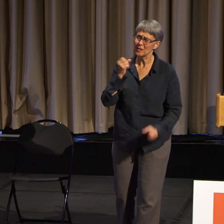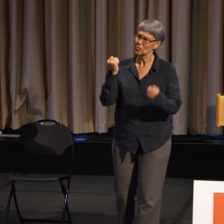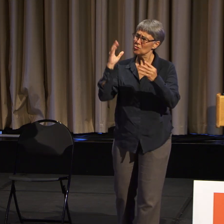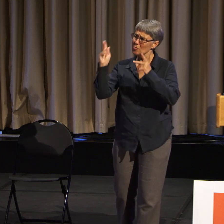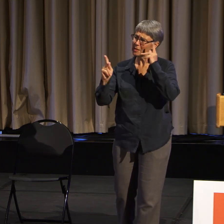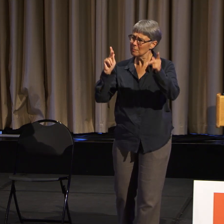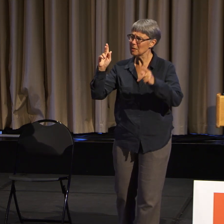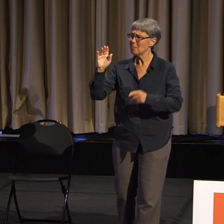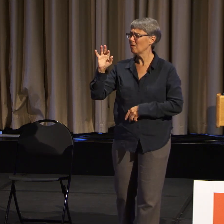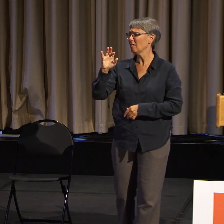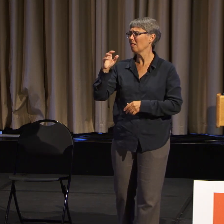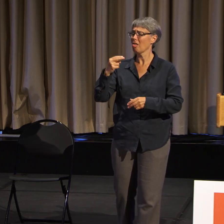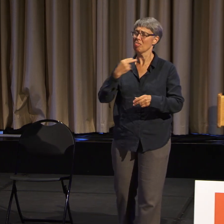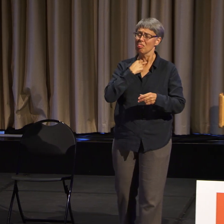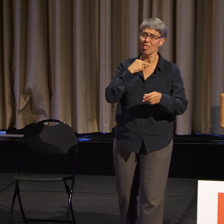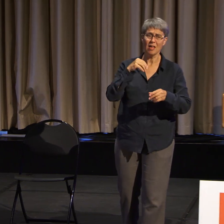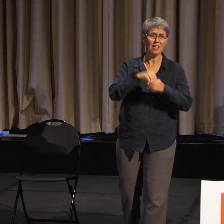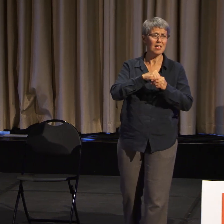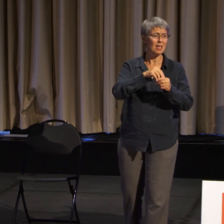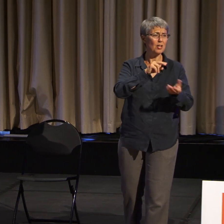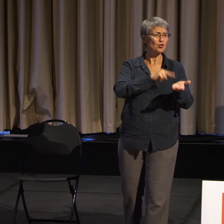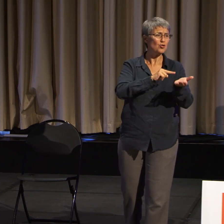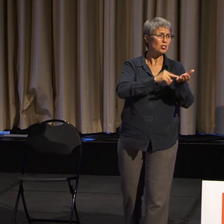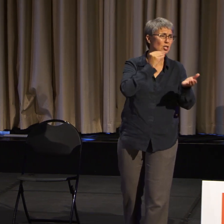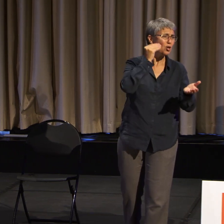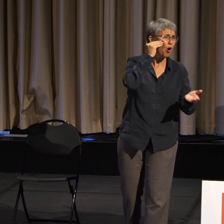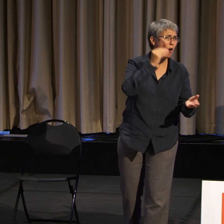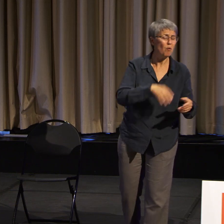is sending to nursing homes in other states